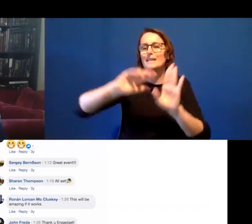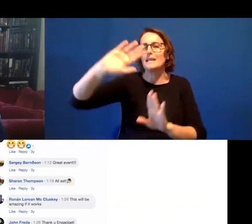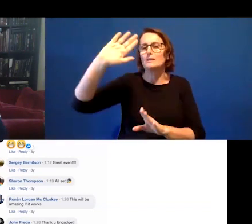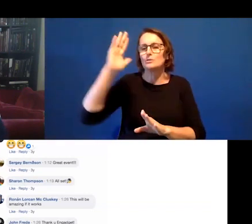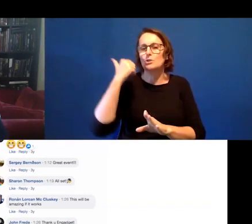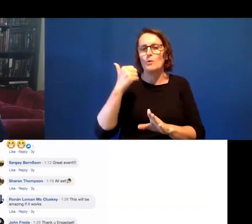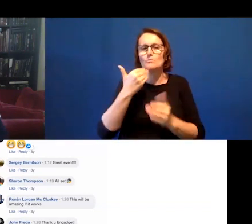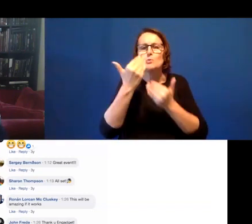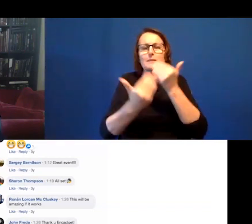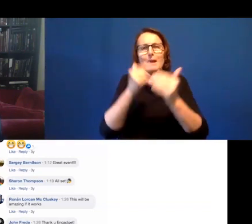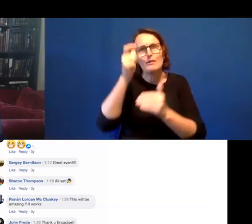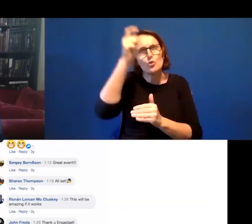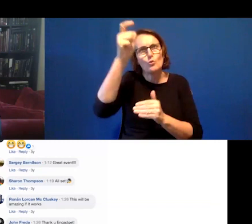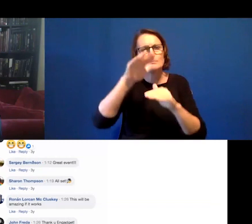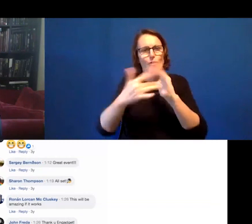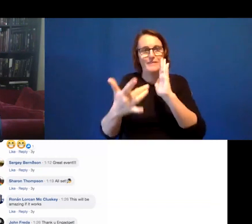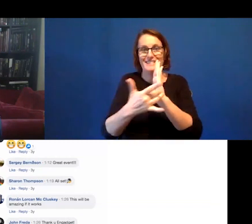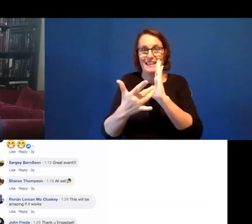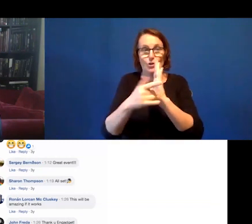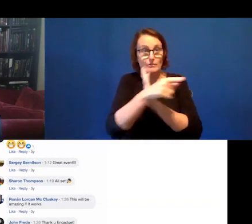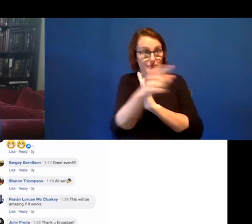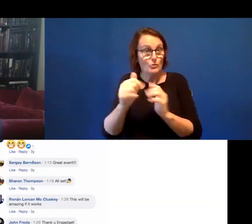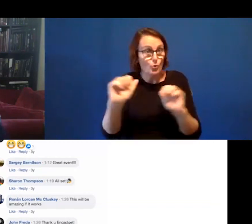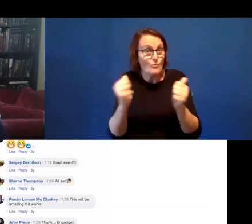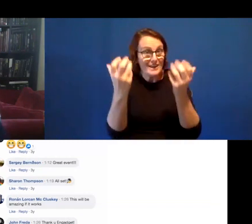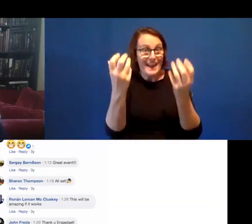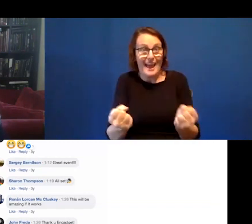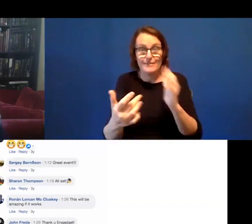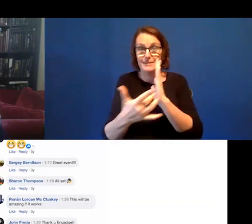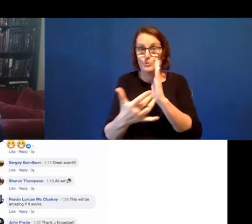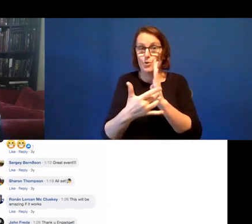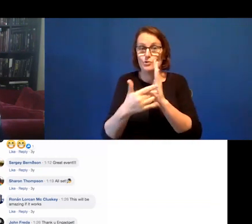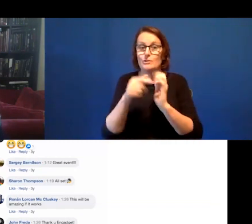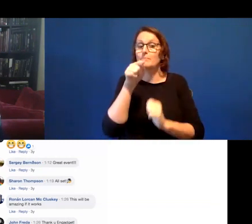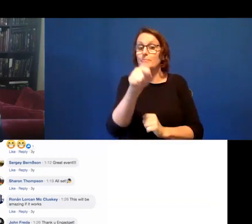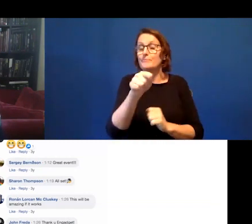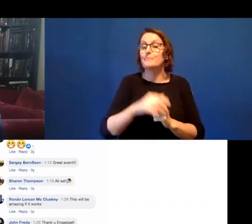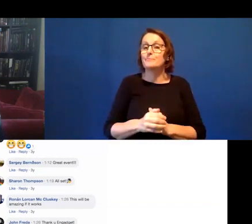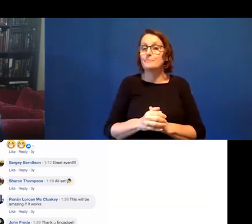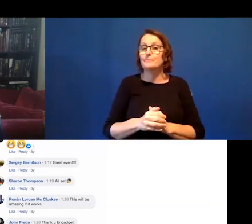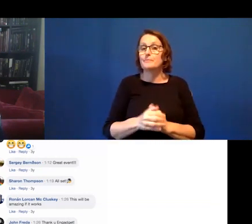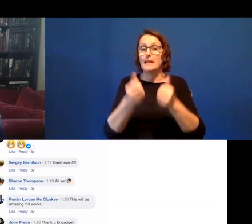concepts of the technologies that you're already using, this is a - an